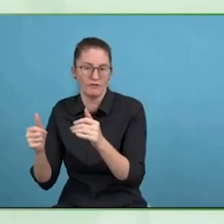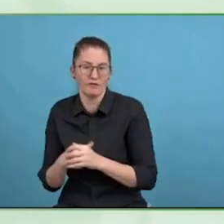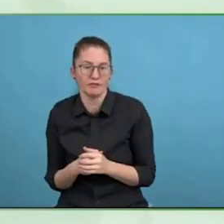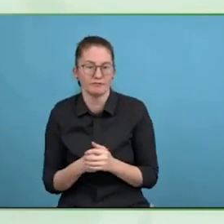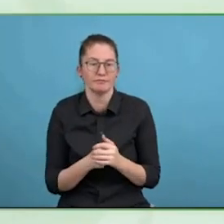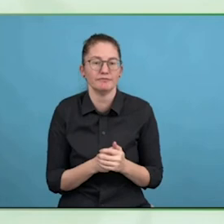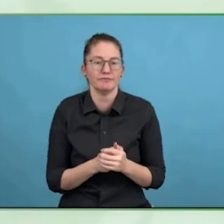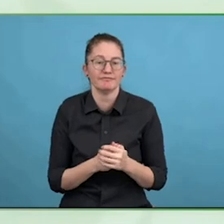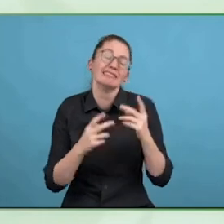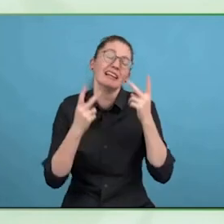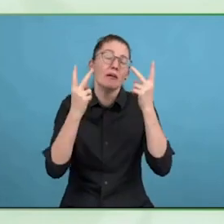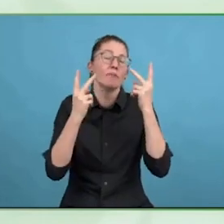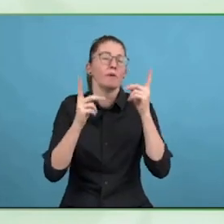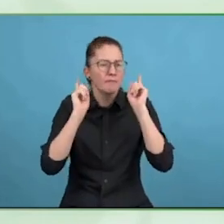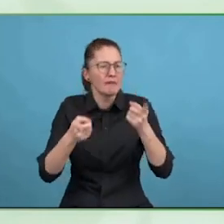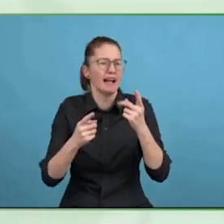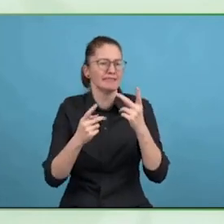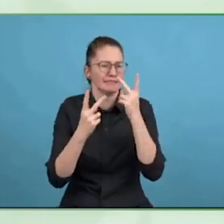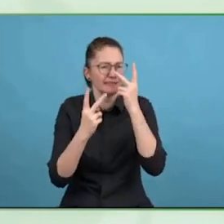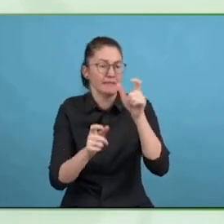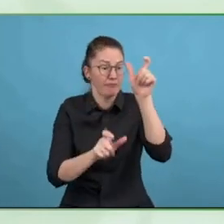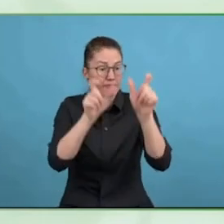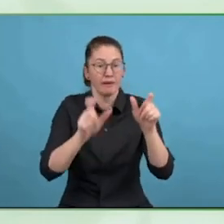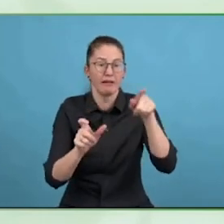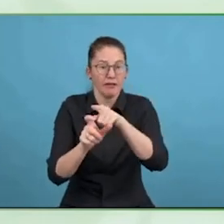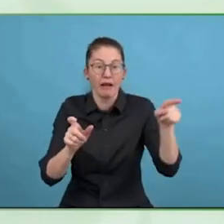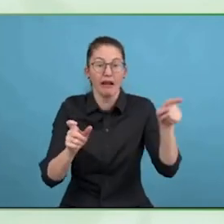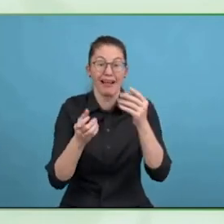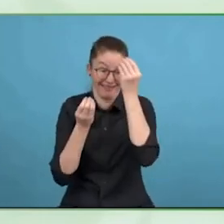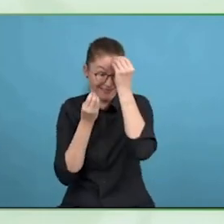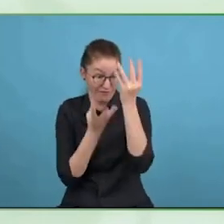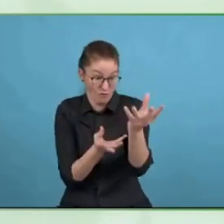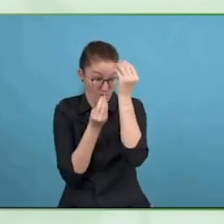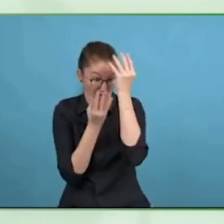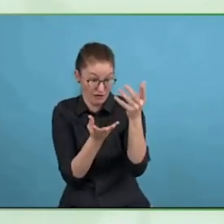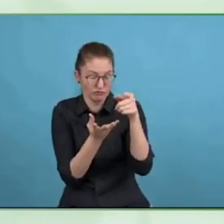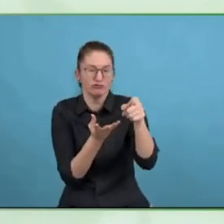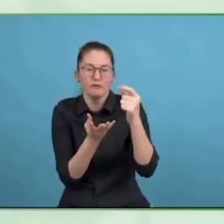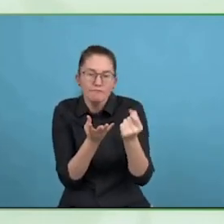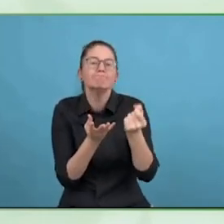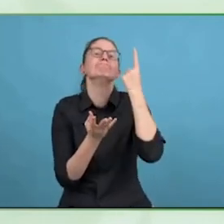we all, as banks, should use those options more, that will start, and